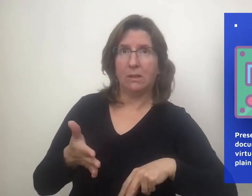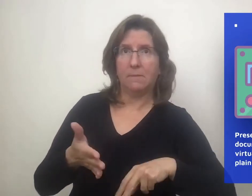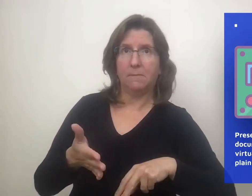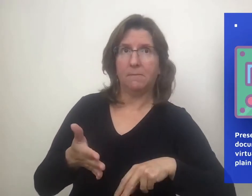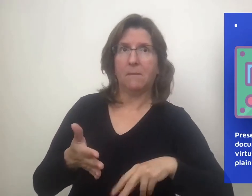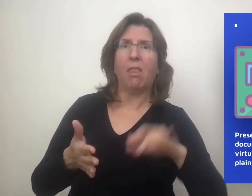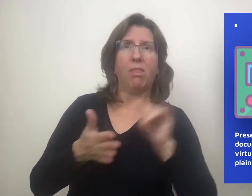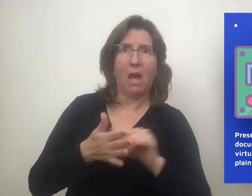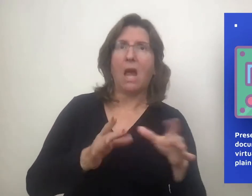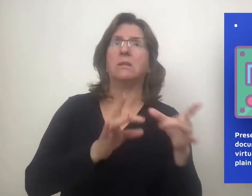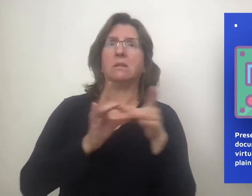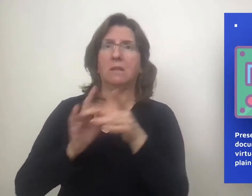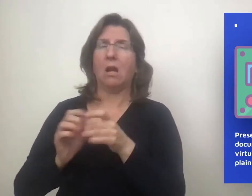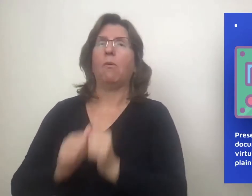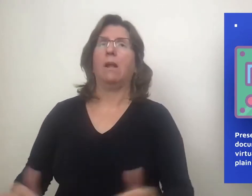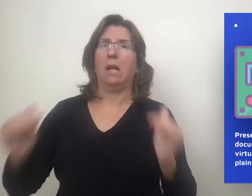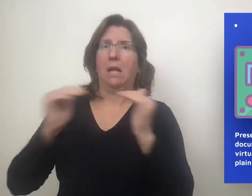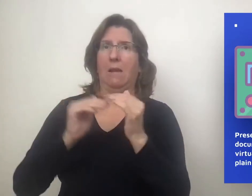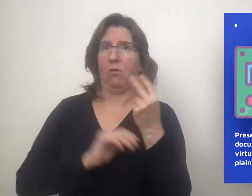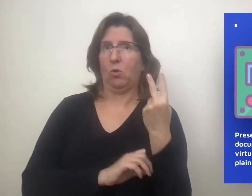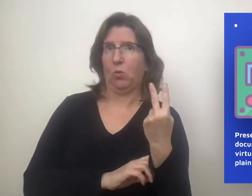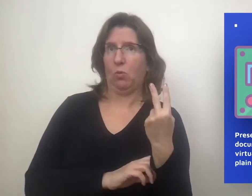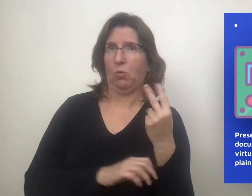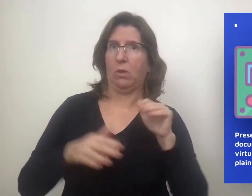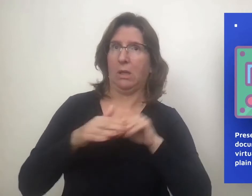These types of features define level 2 accessibility.